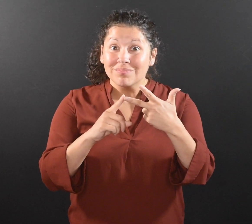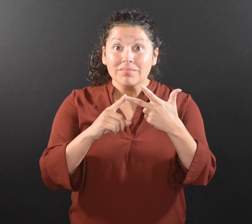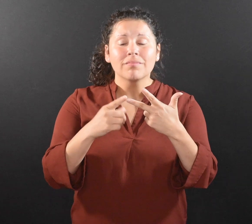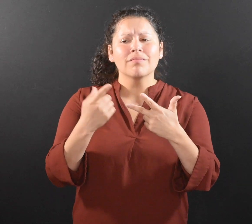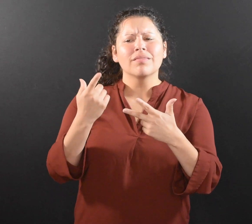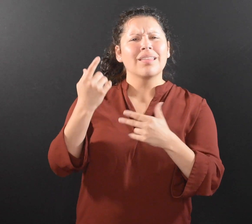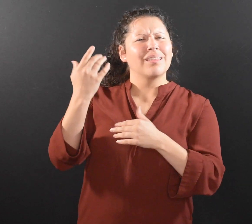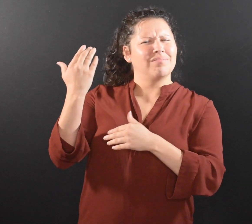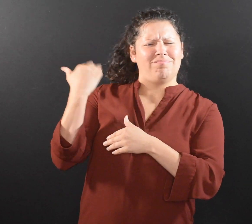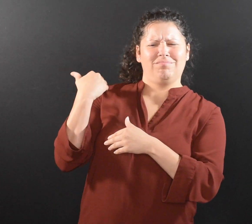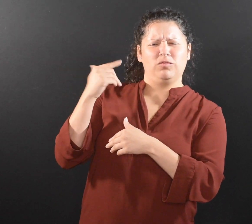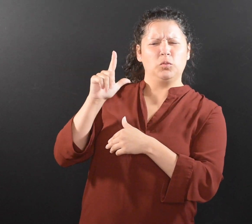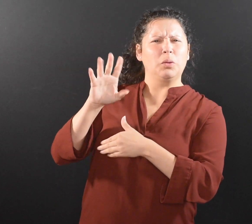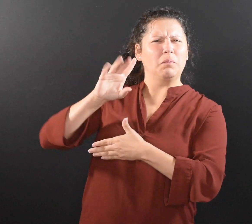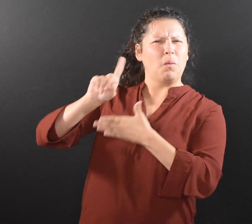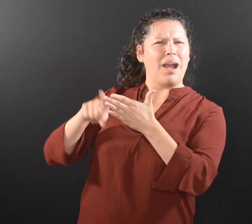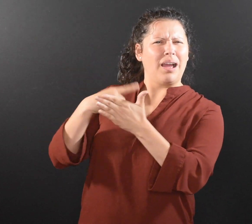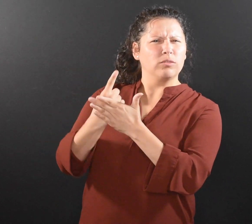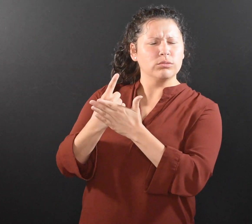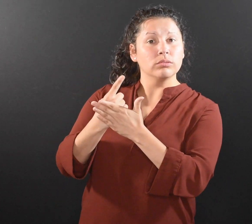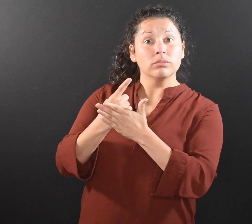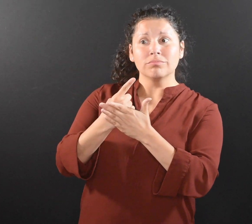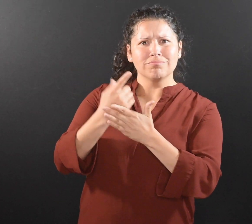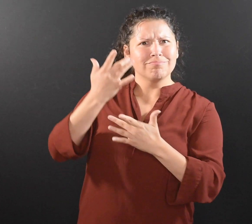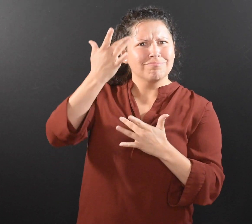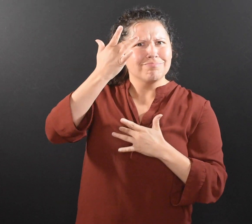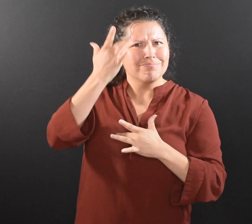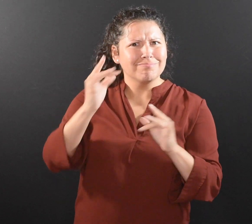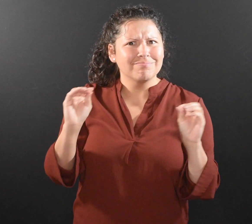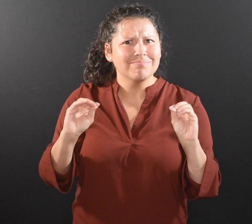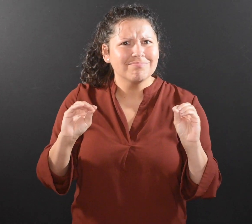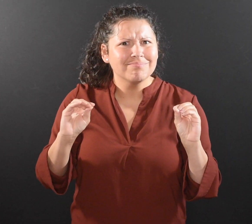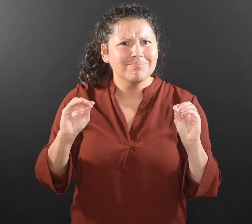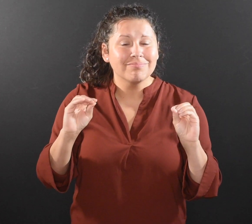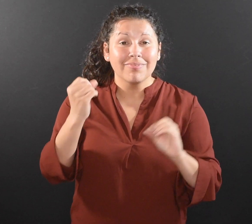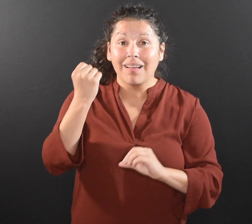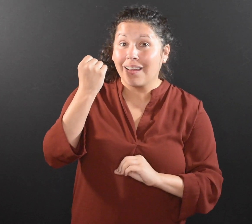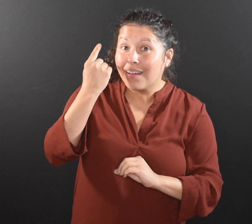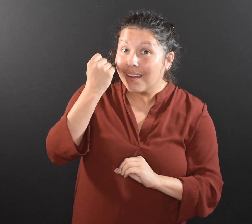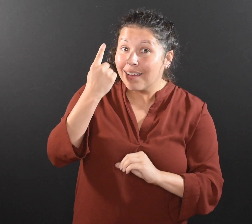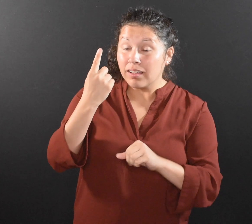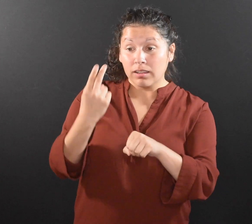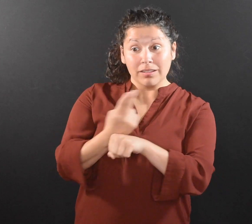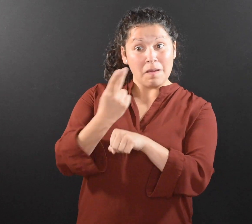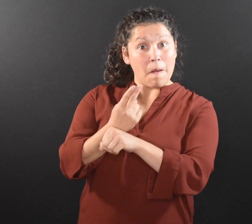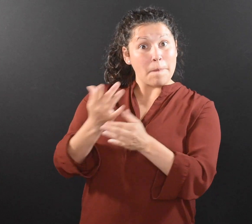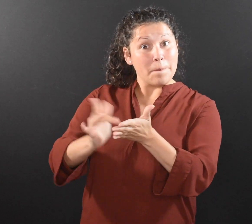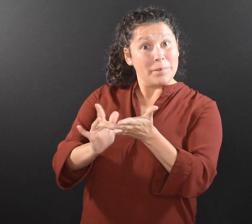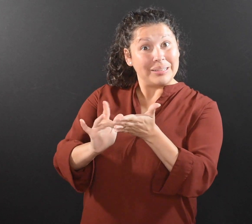• You have had no fever for the last 24 hours, without using medicine that lowers fevers.